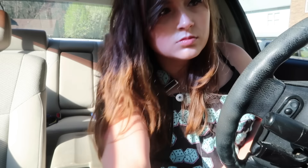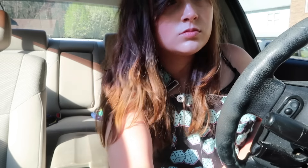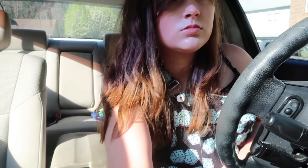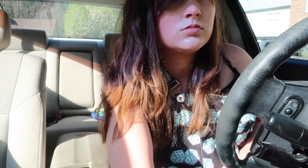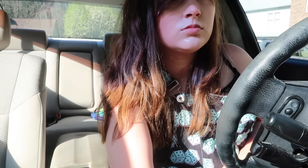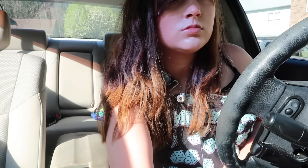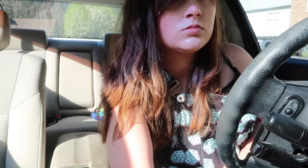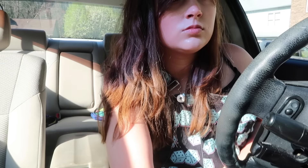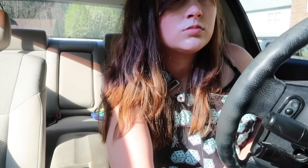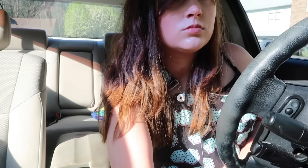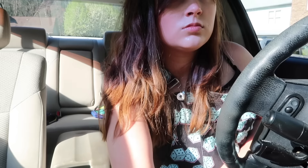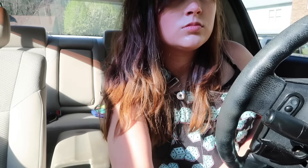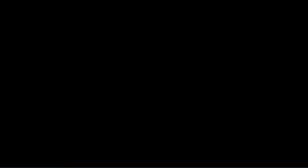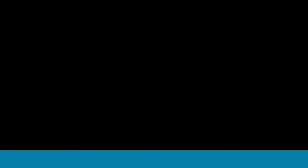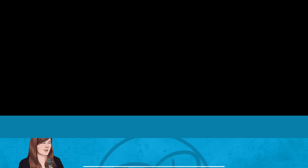[engine starts]